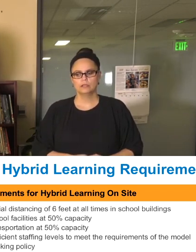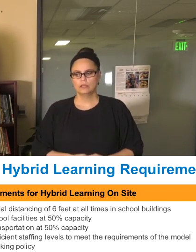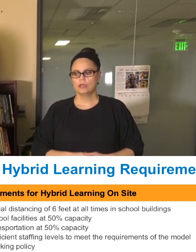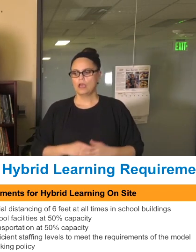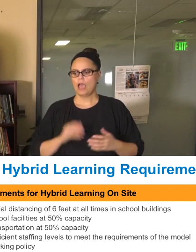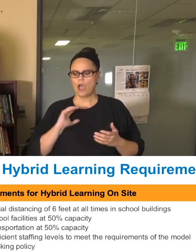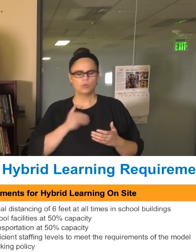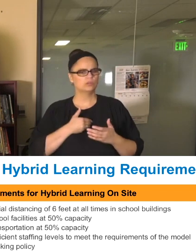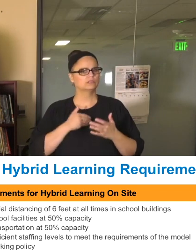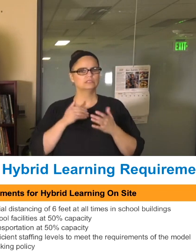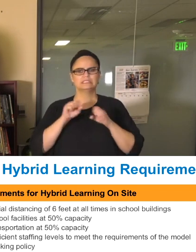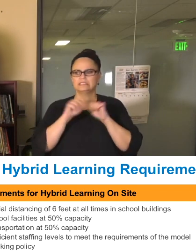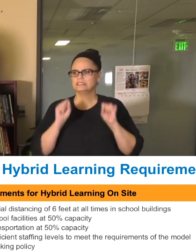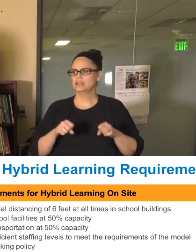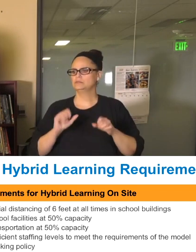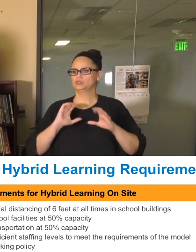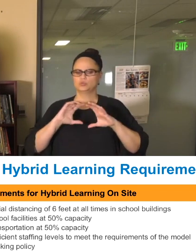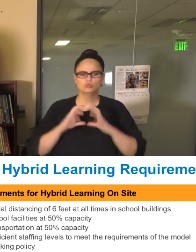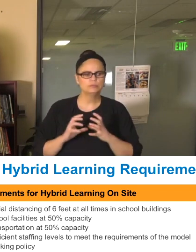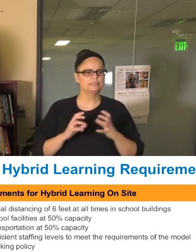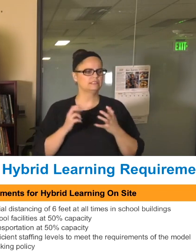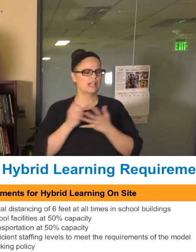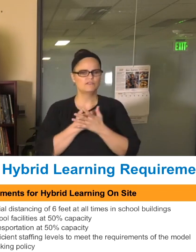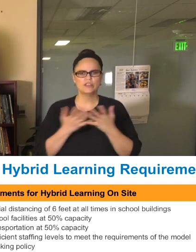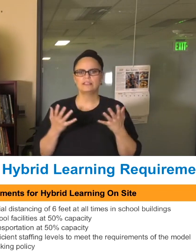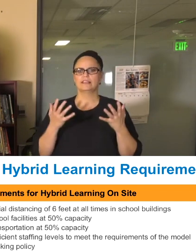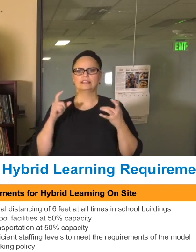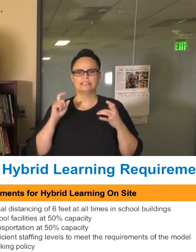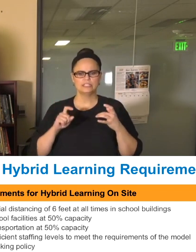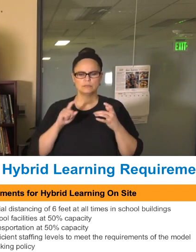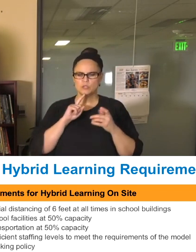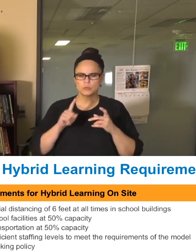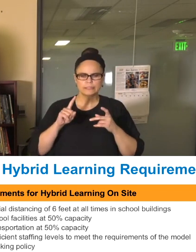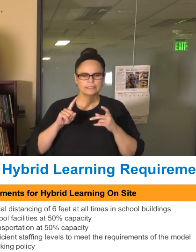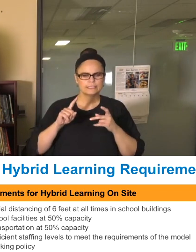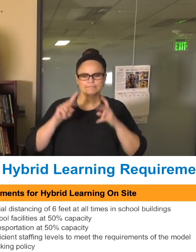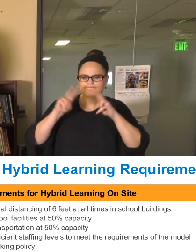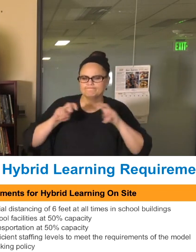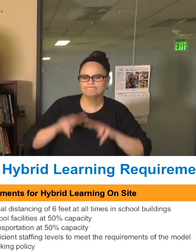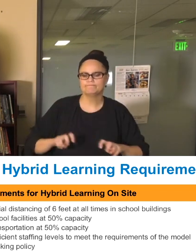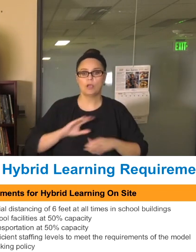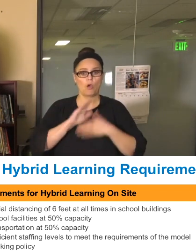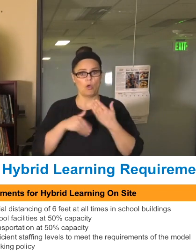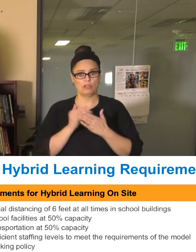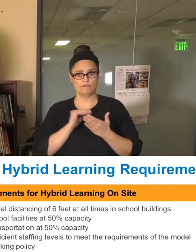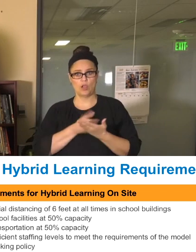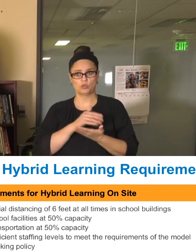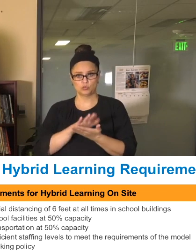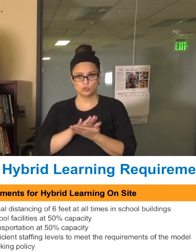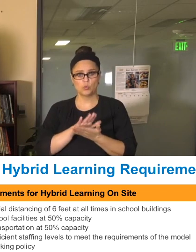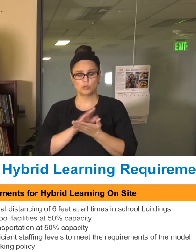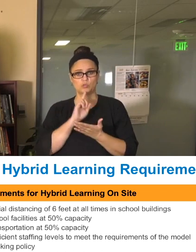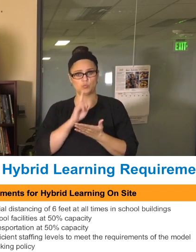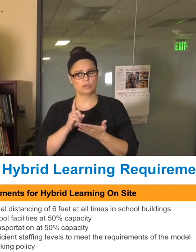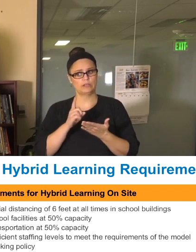have to be looked at thoroughly as well. All of our schools do a great job of planning their master schedules, but